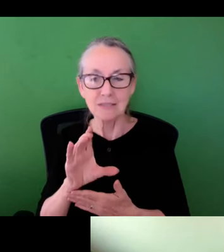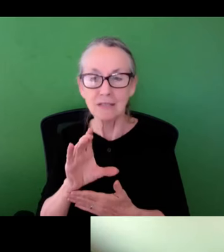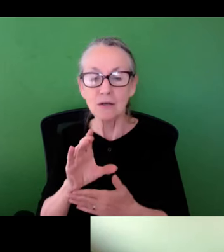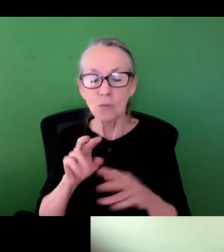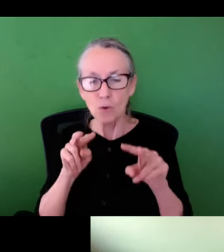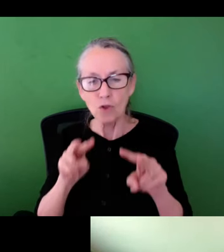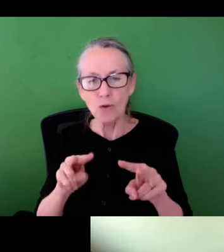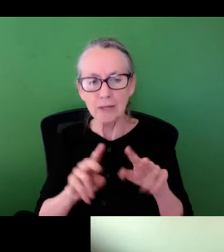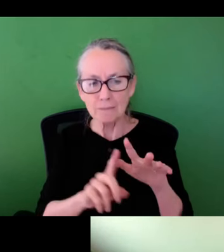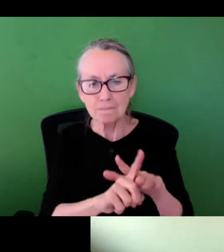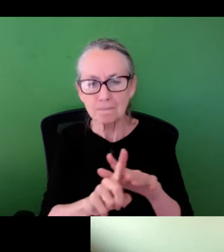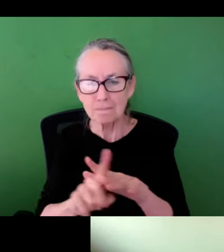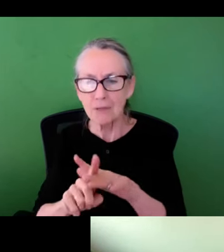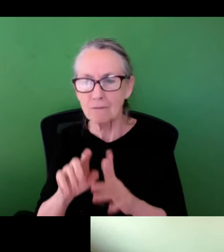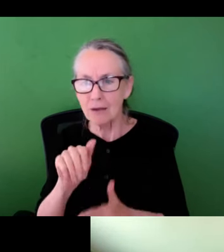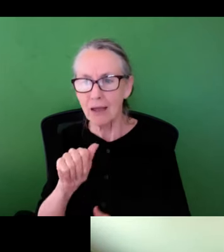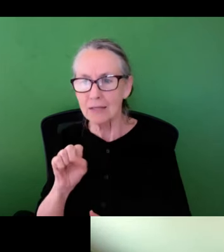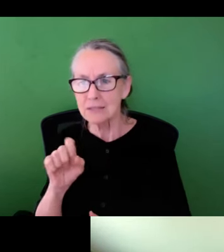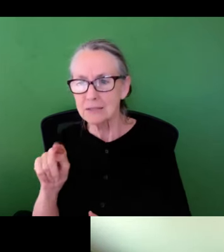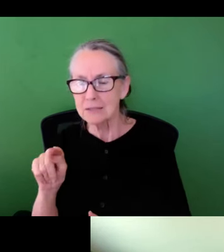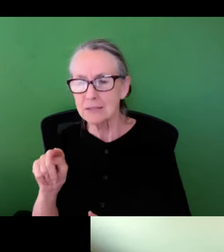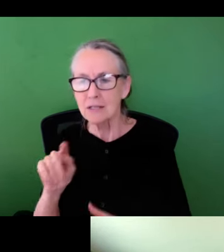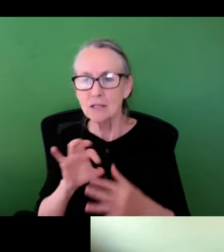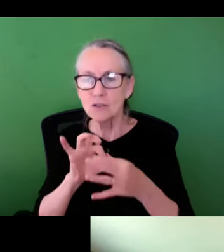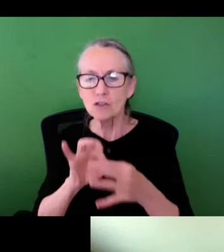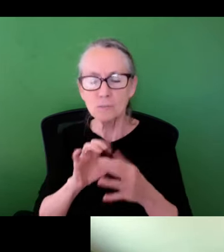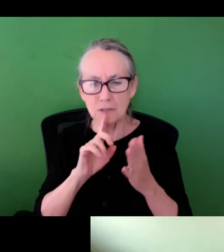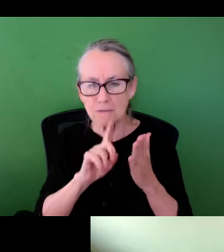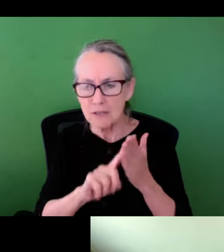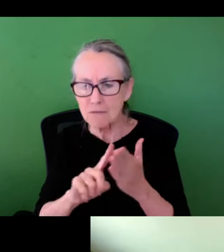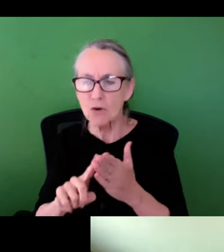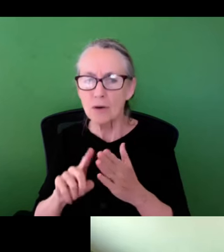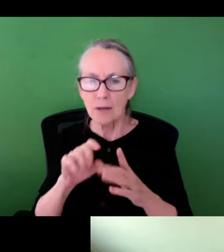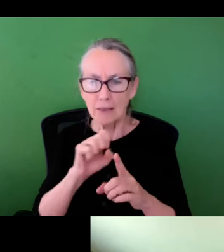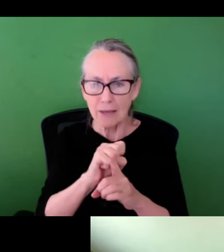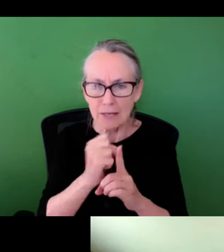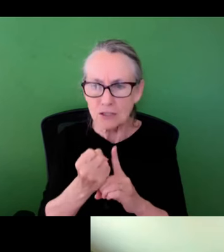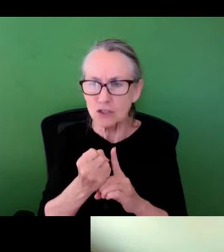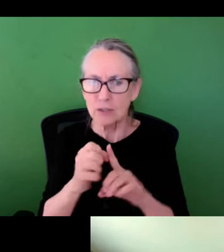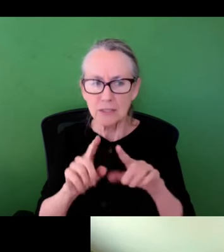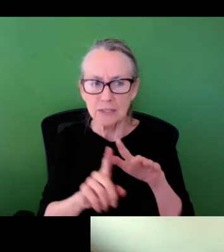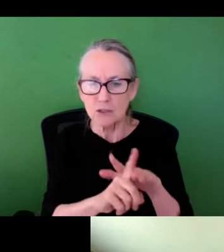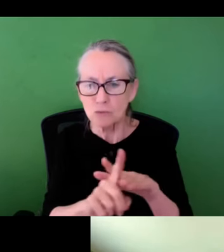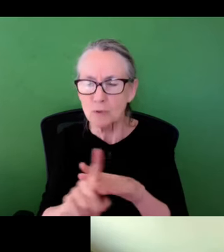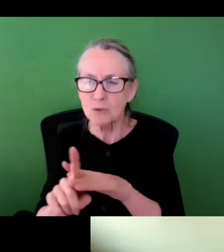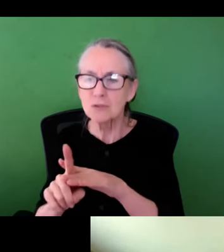, again I mentioned and talked a little bit about it in DC, where we are looking at the distribution of these assets in terms